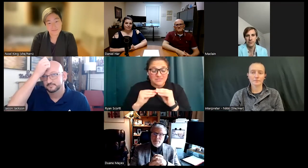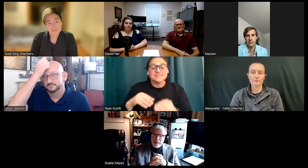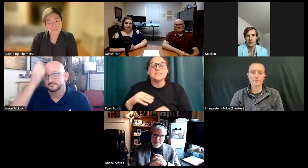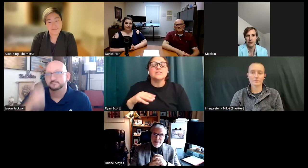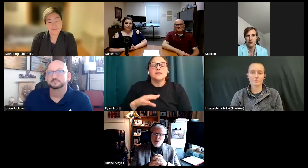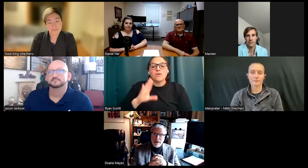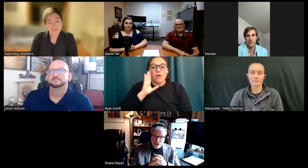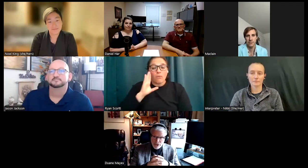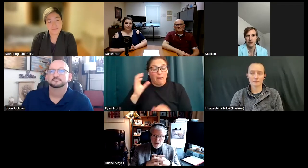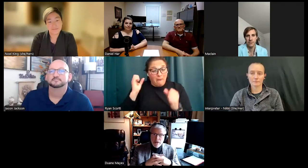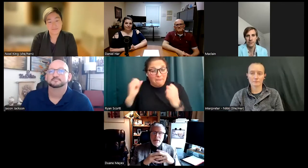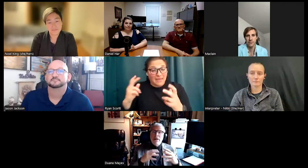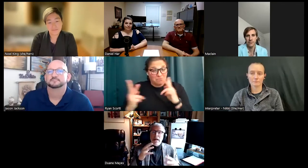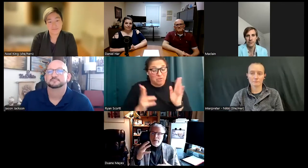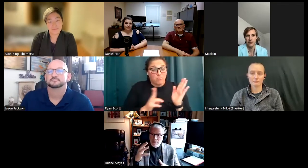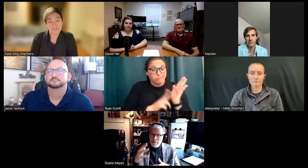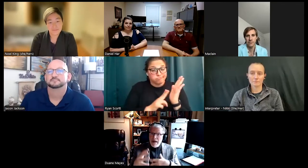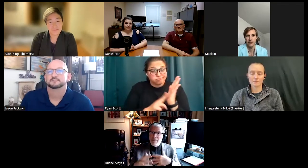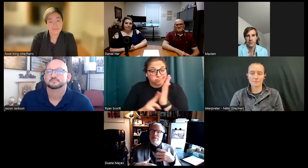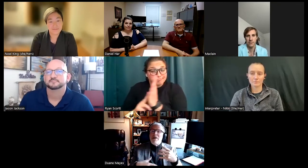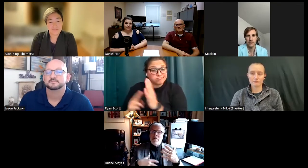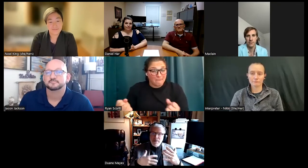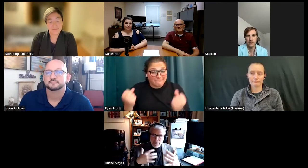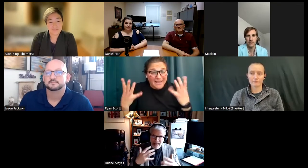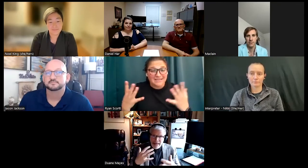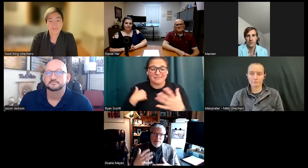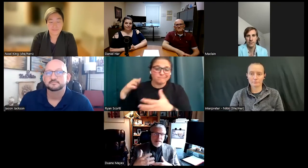of people that have registered and I've been involved in the planning committee.